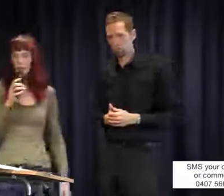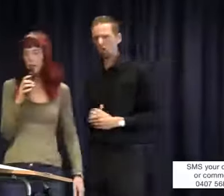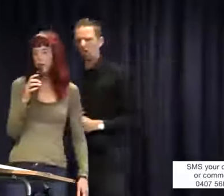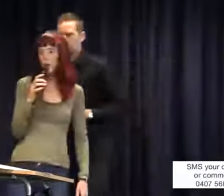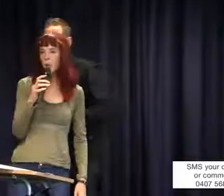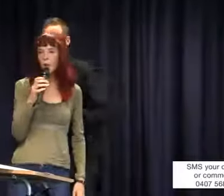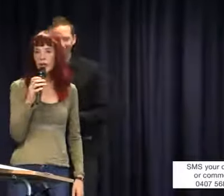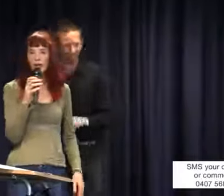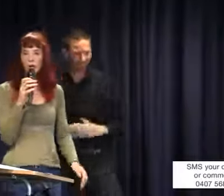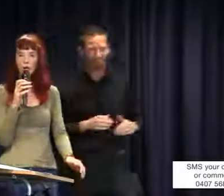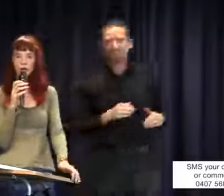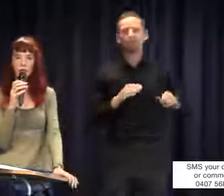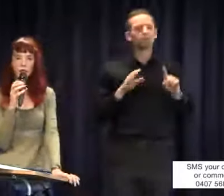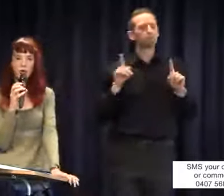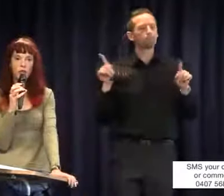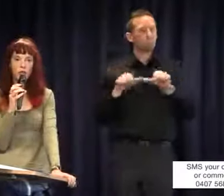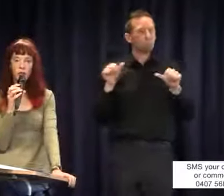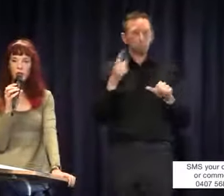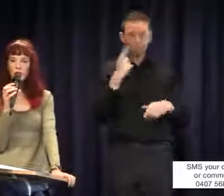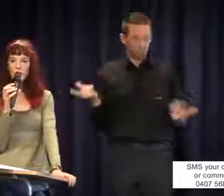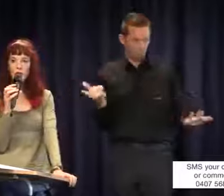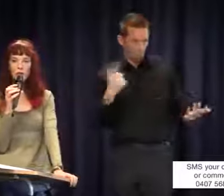Let's face it, why bother getting a qualification as an interpreter when you can just get a